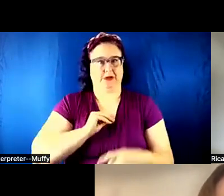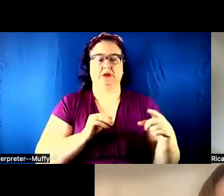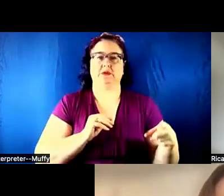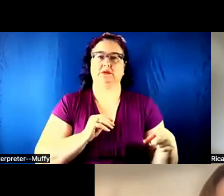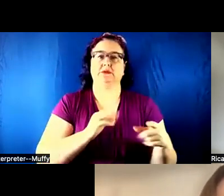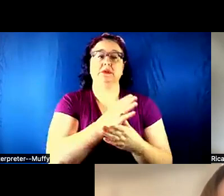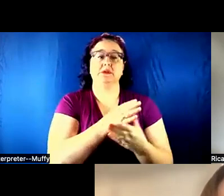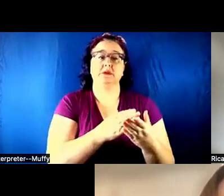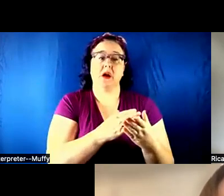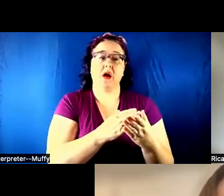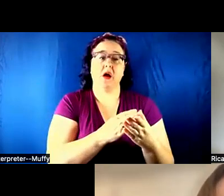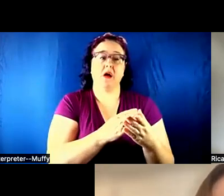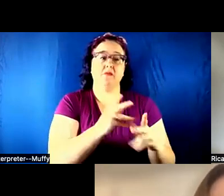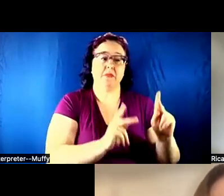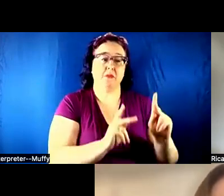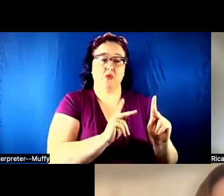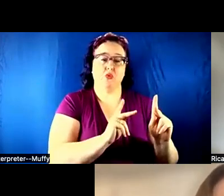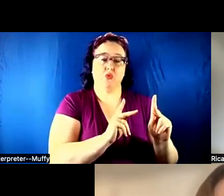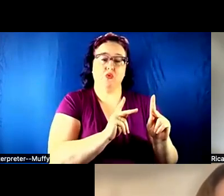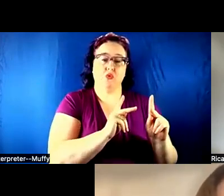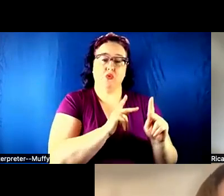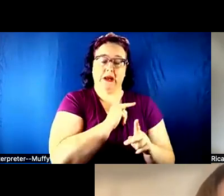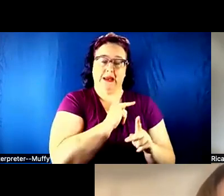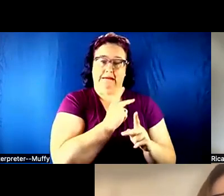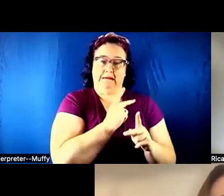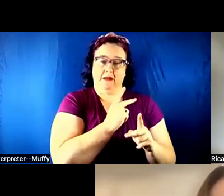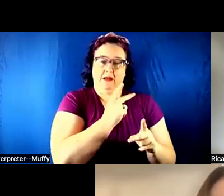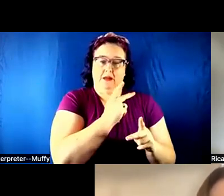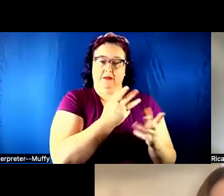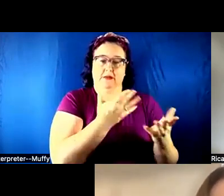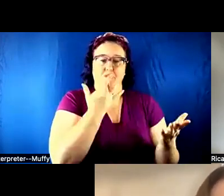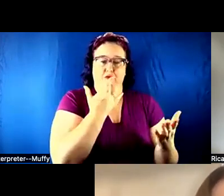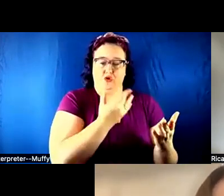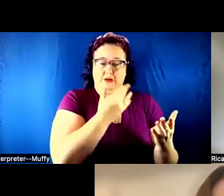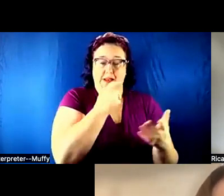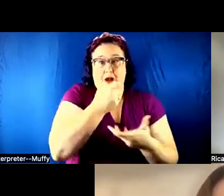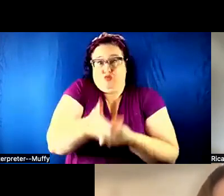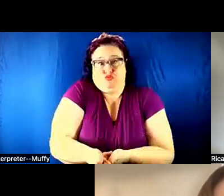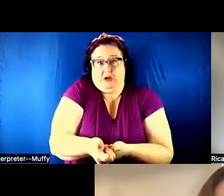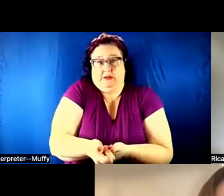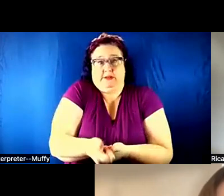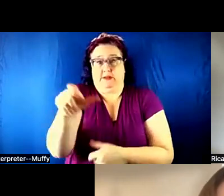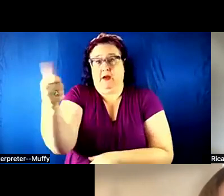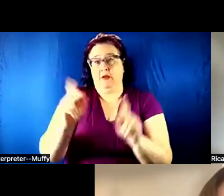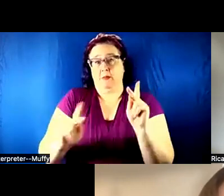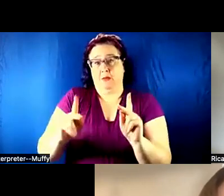some like to play their cards close to their best. They do not trust other people when we work in a